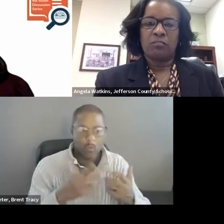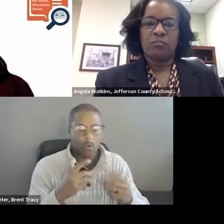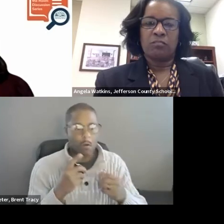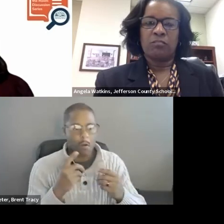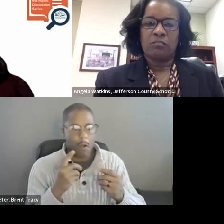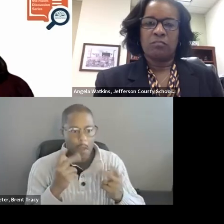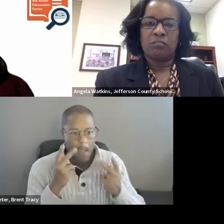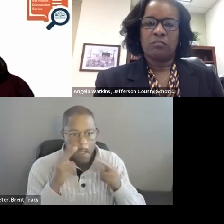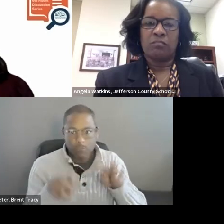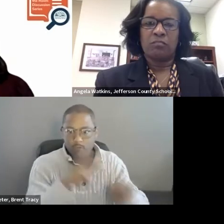Just talking to your coaches.